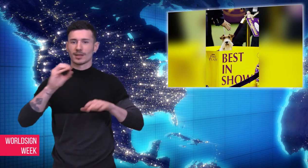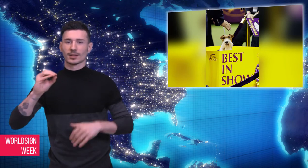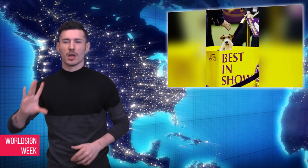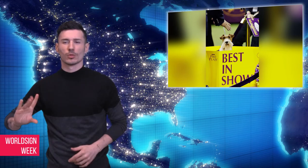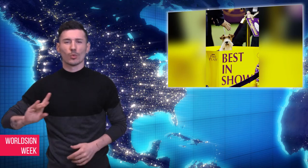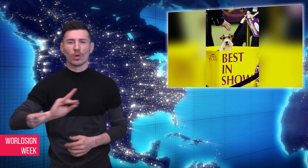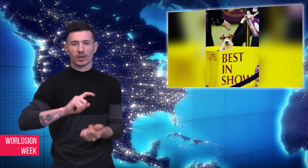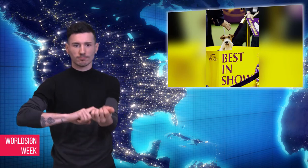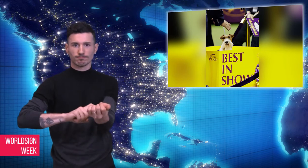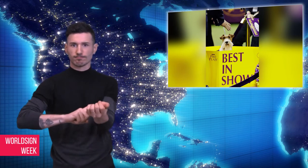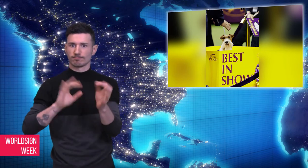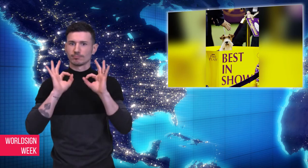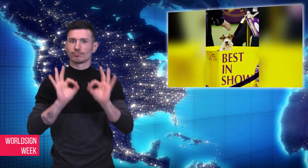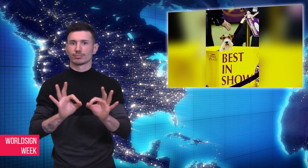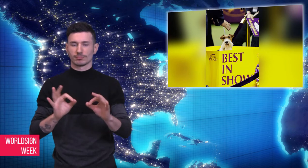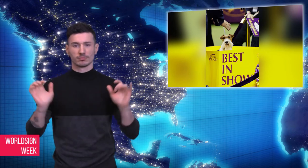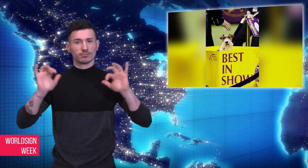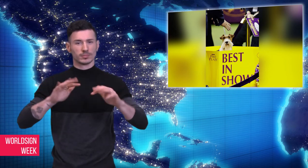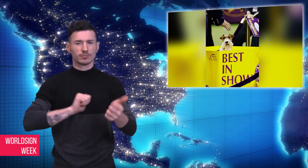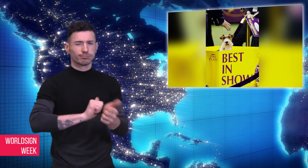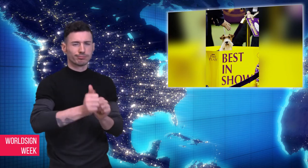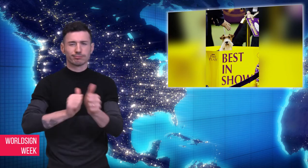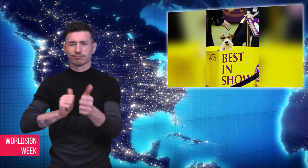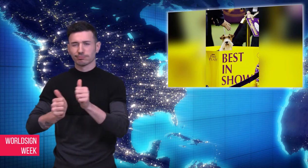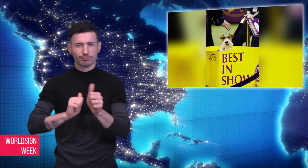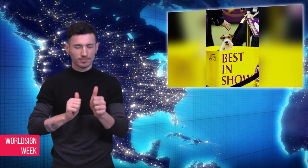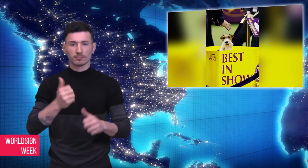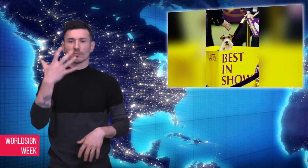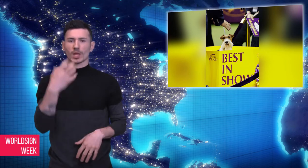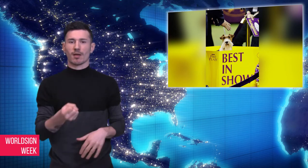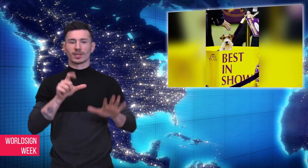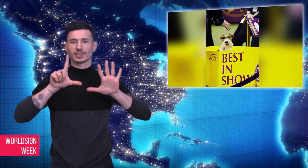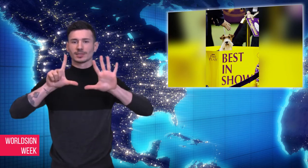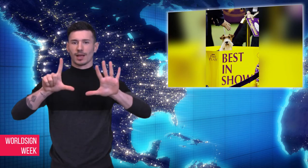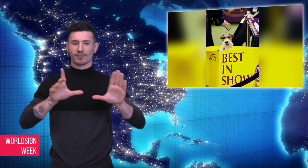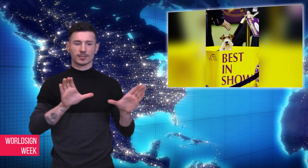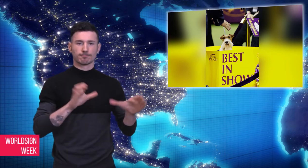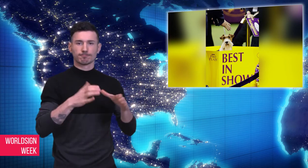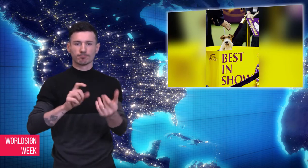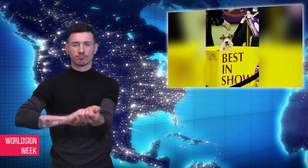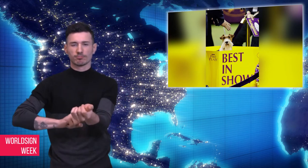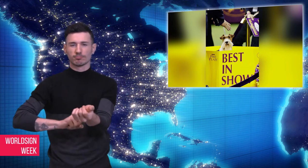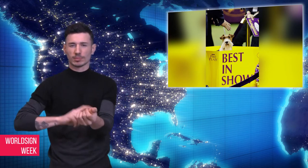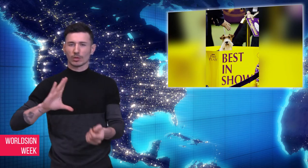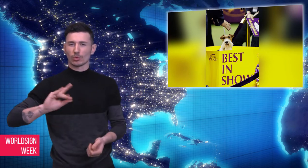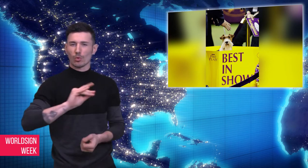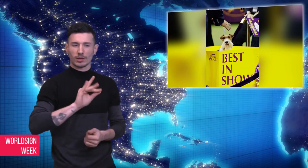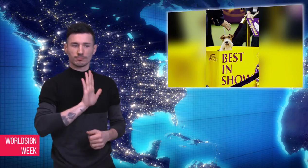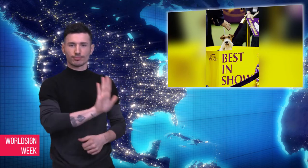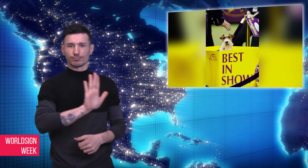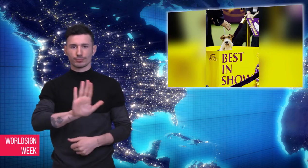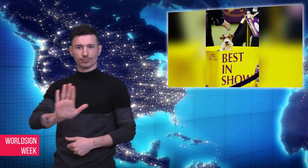2,800 purebred dogs competed in seven breed-based groups: